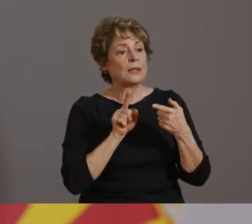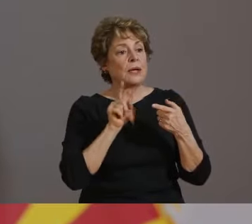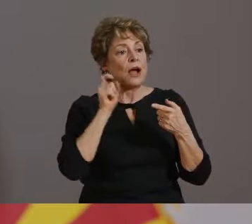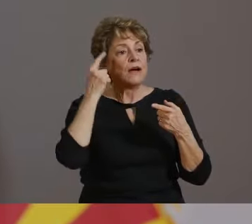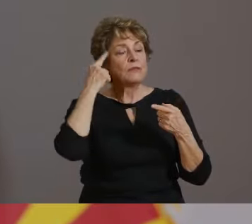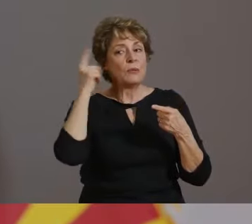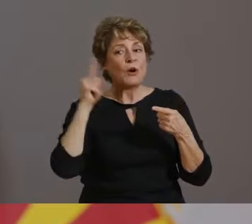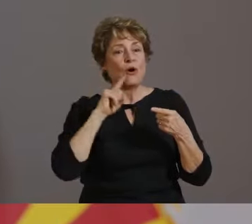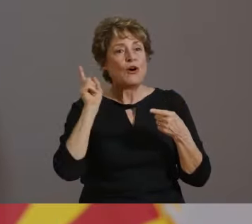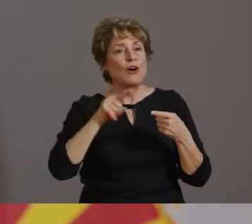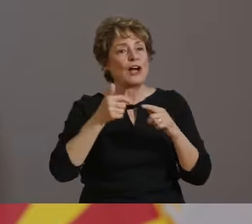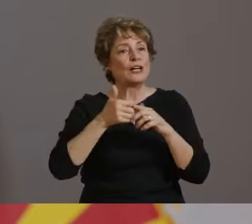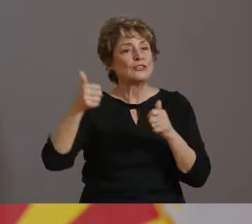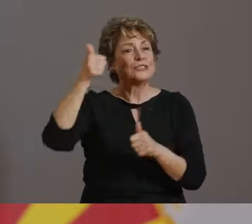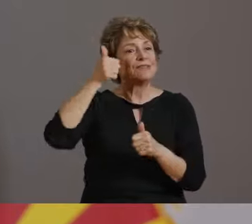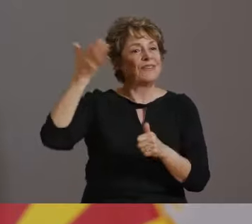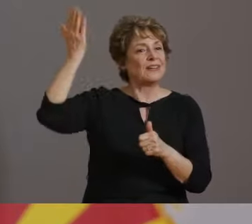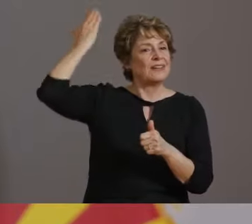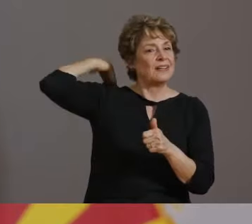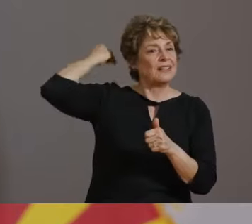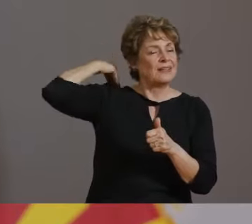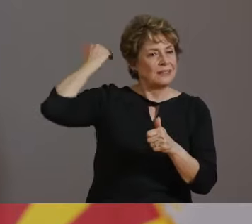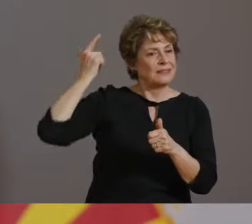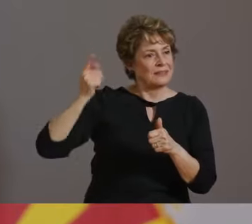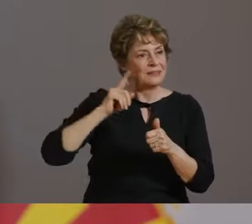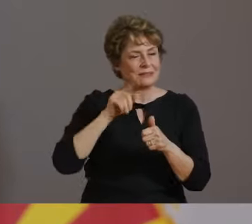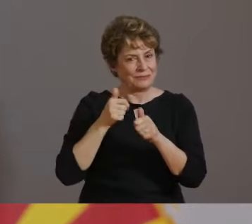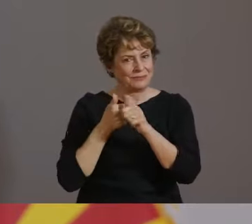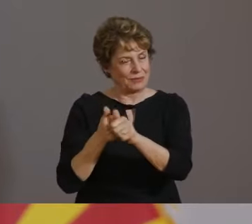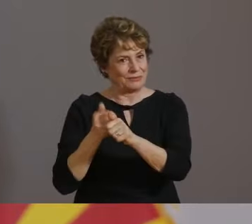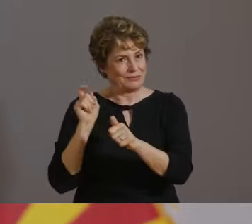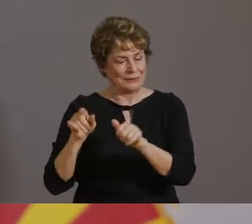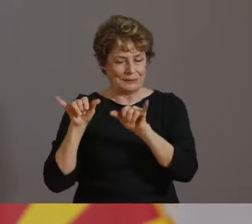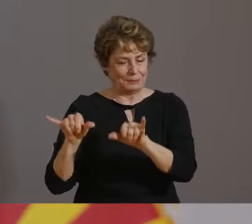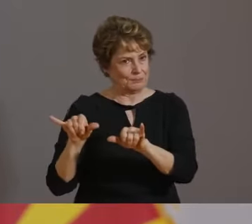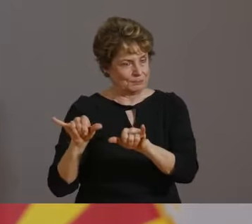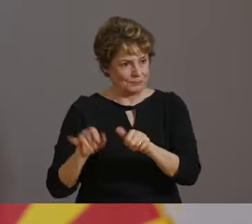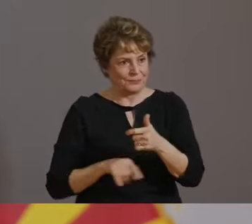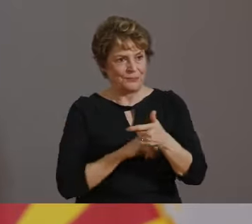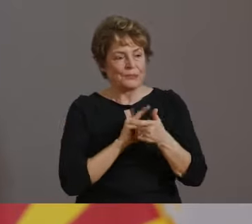WE WANT EVERYONE WHO HAS -- WHO NEEDS A FACE MASK TO HAVE ACCESS TO THAT SO WE HAVE PARTNERED